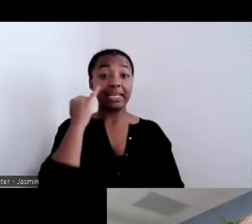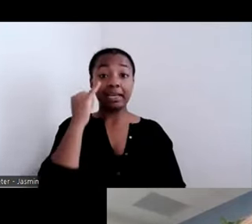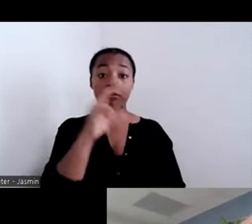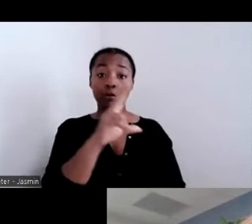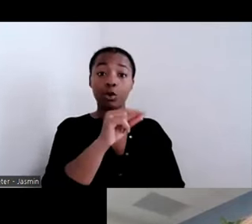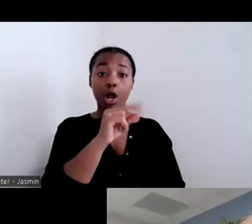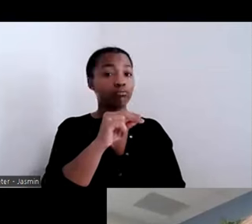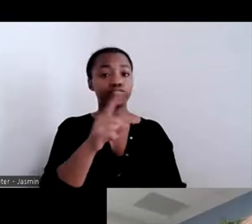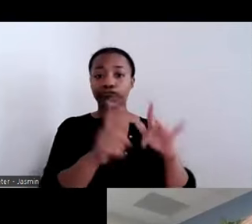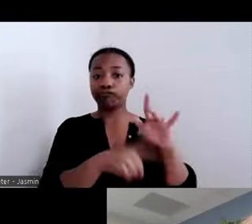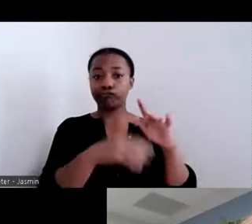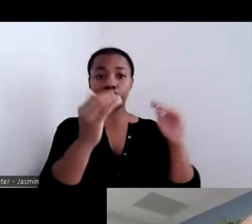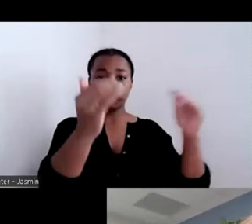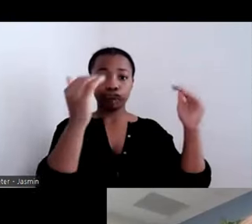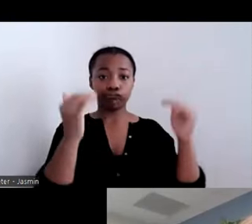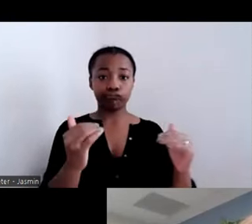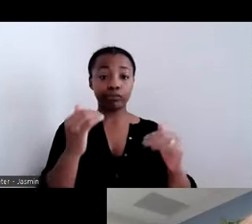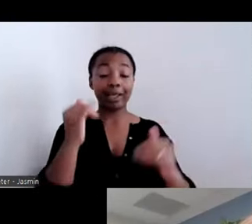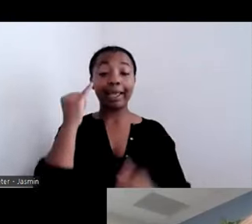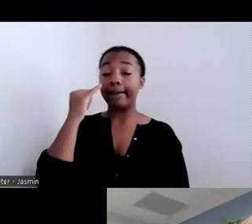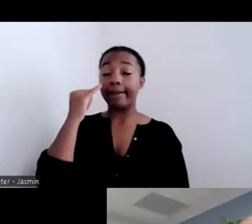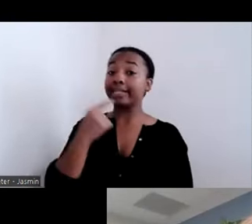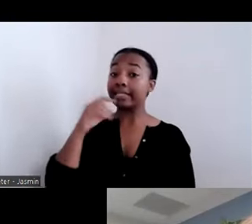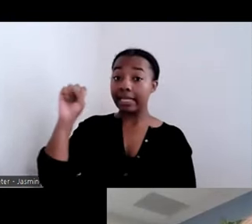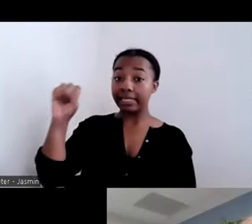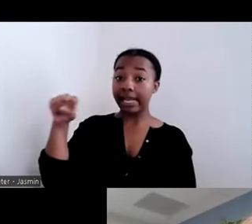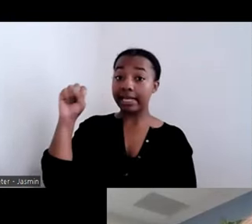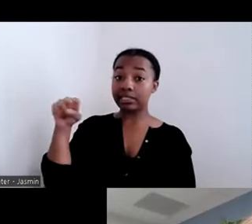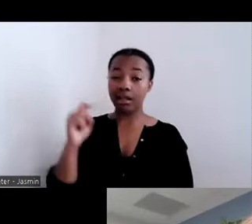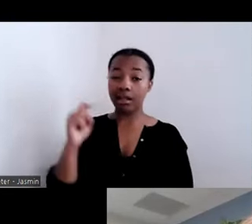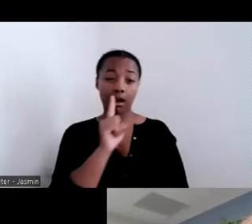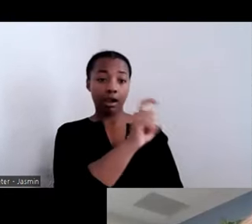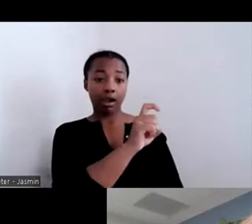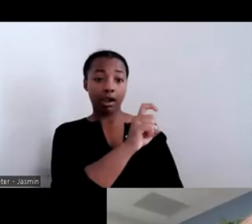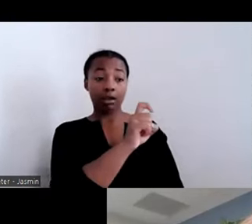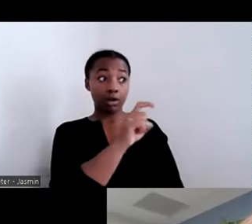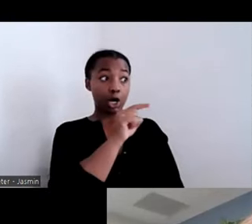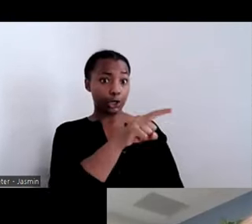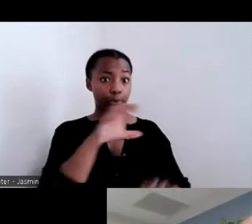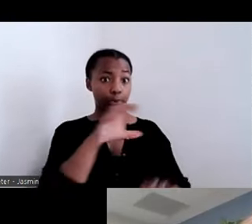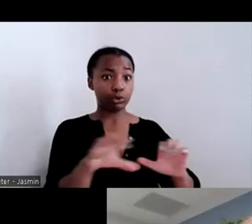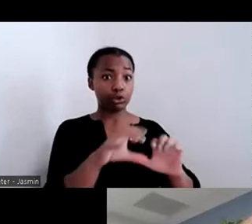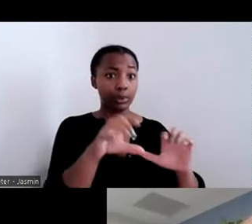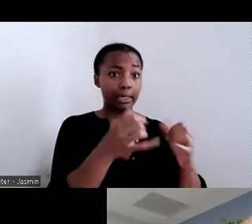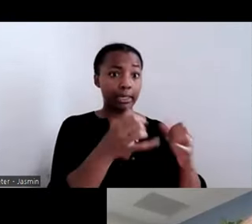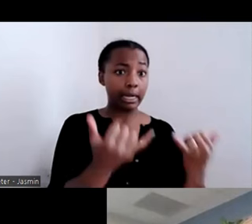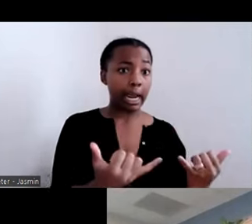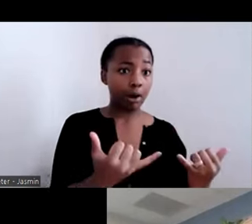If they say yes, then we ask them, "Are you doing it? And are you doing it